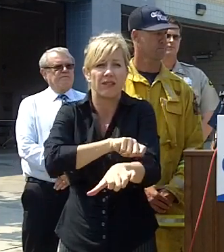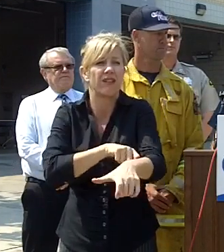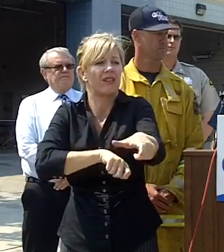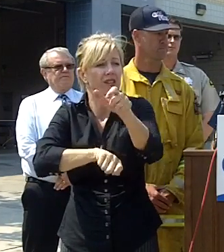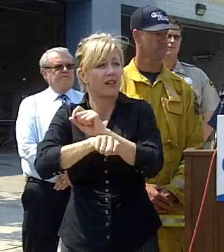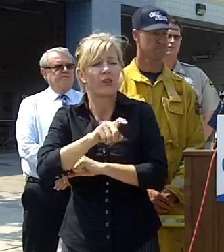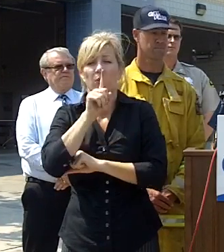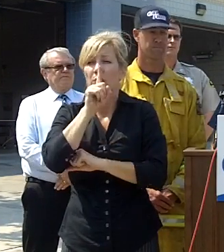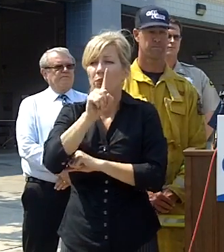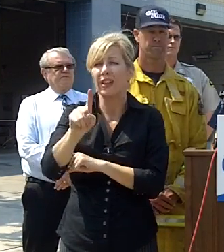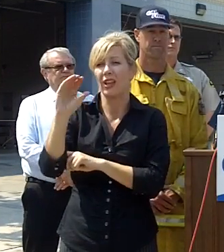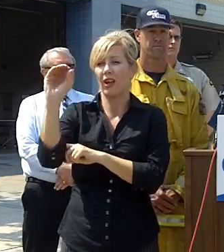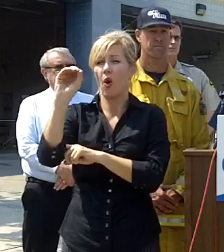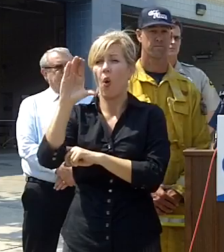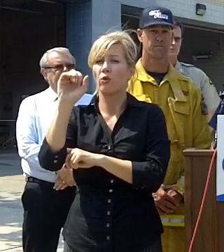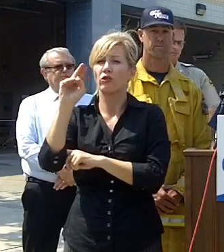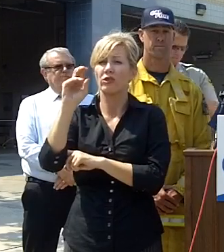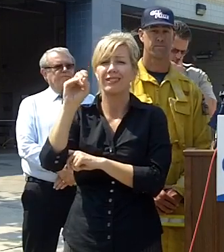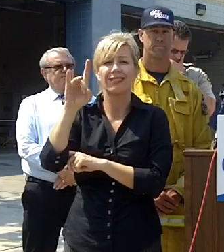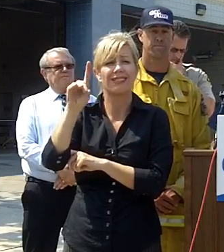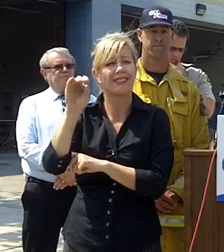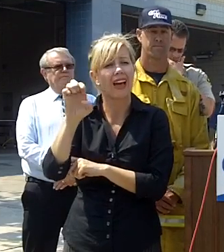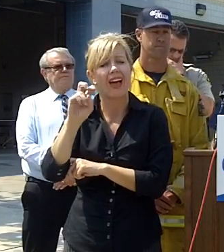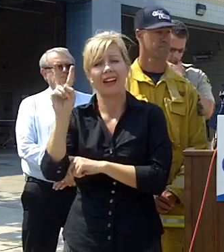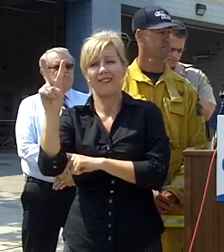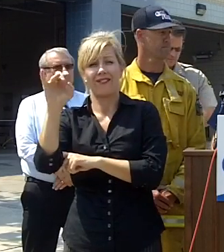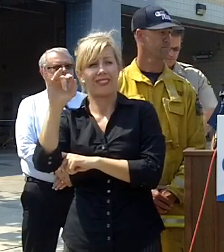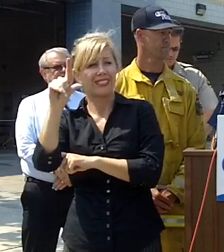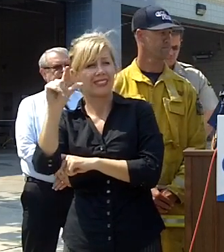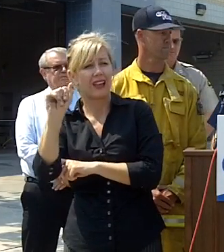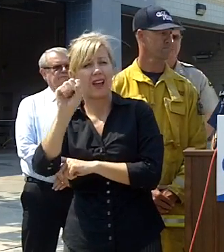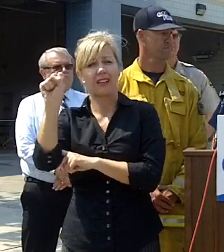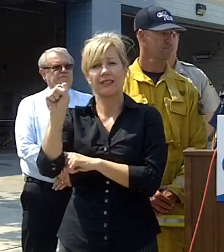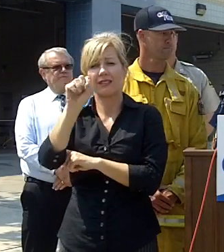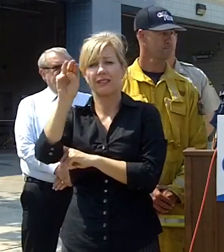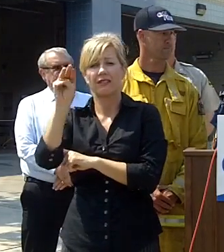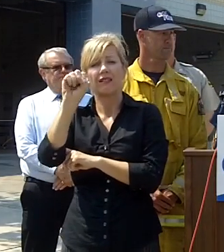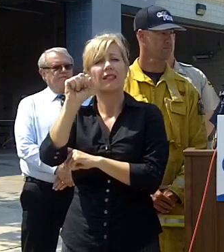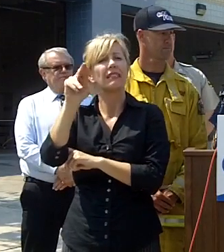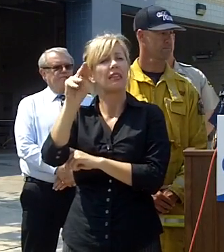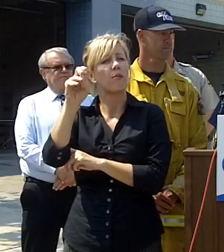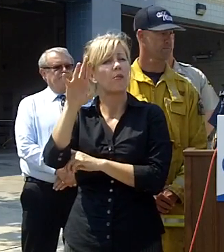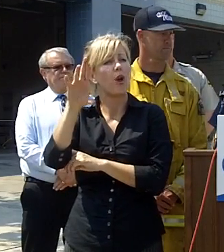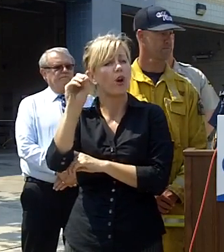oceanside vista san marcos encinitas they have all come to the aid of the citizens of Carlsbad